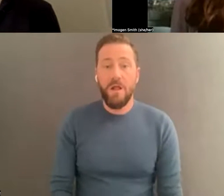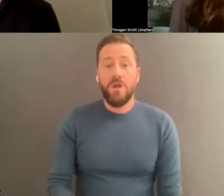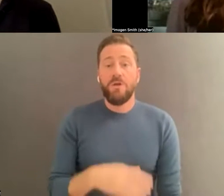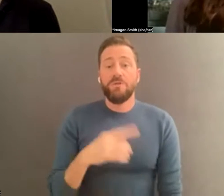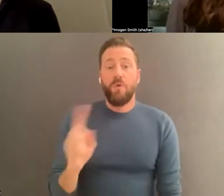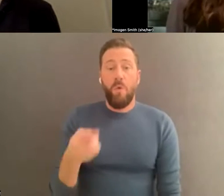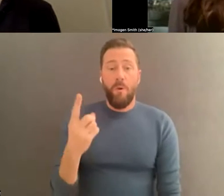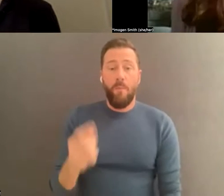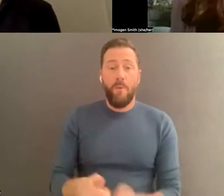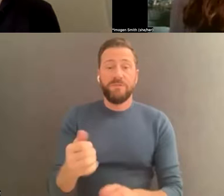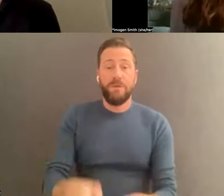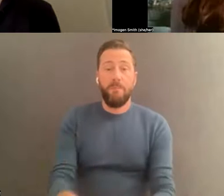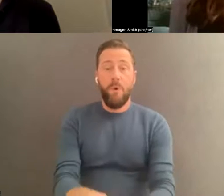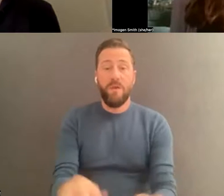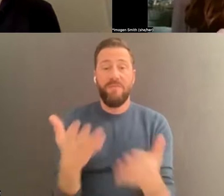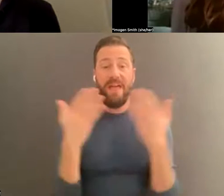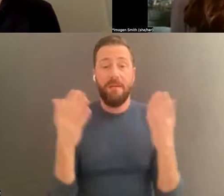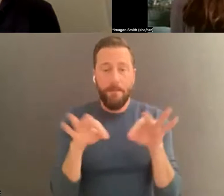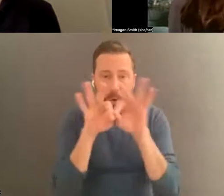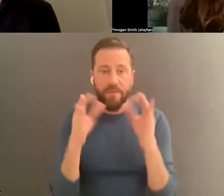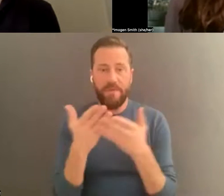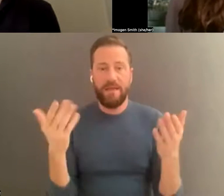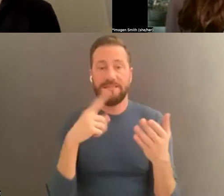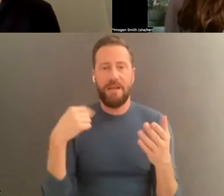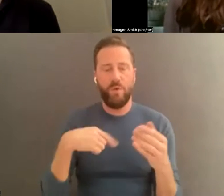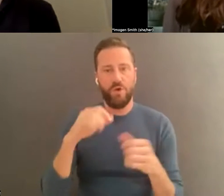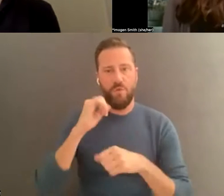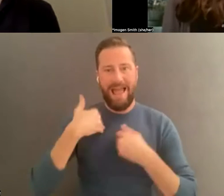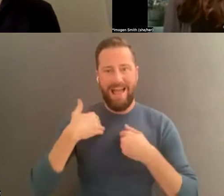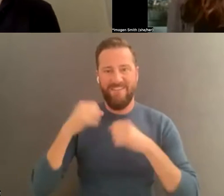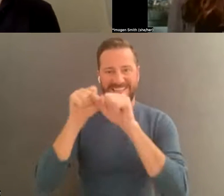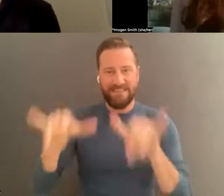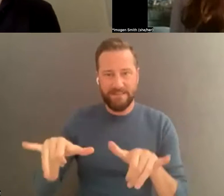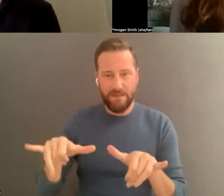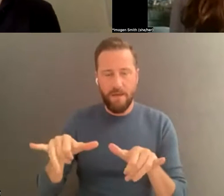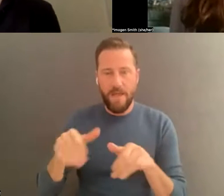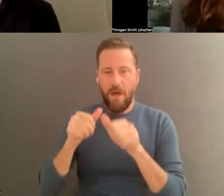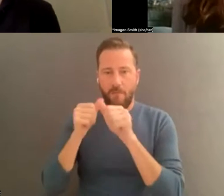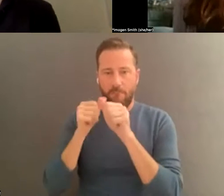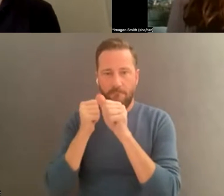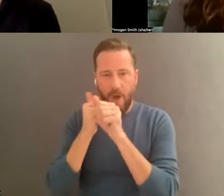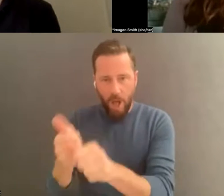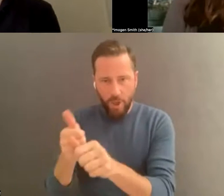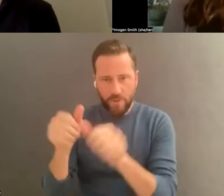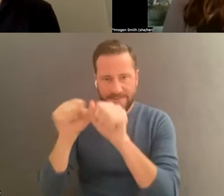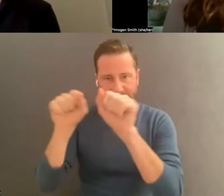, stick to it consistently.